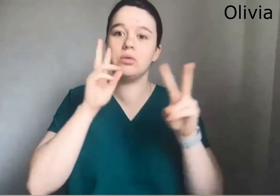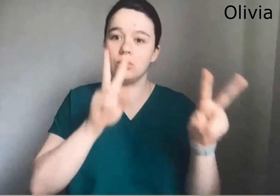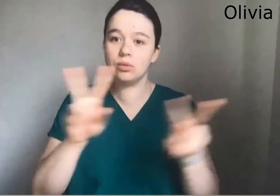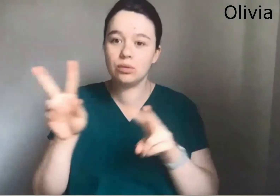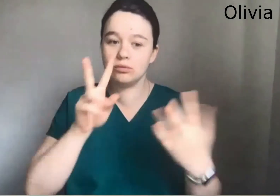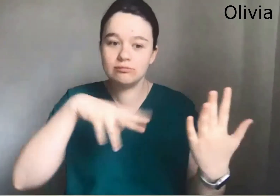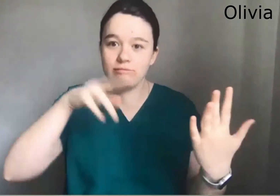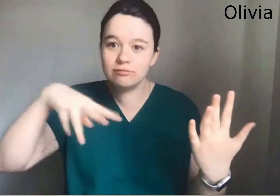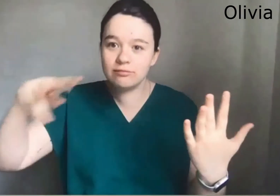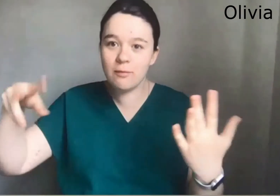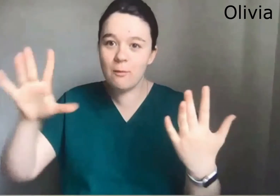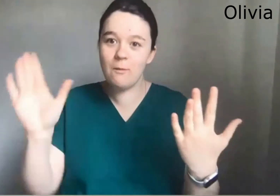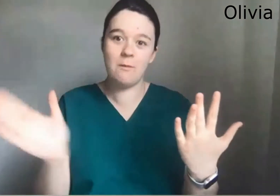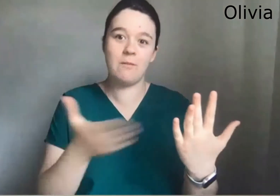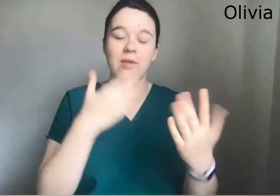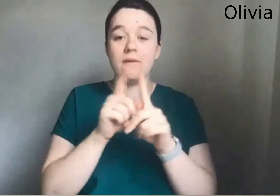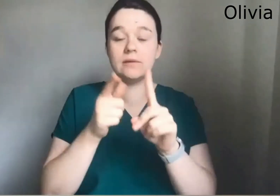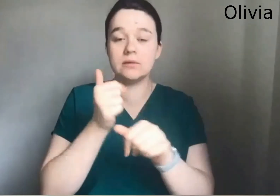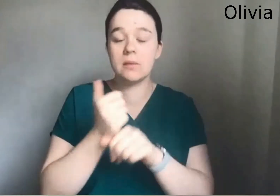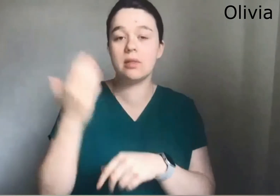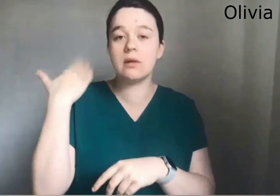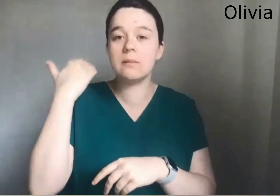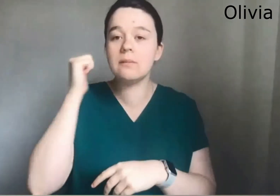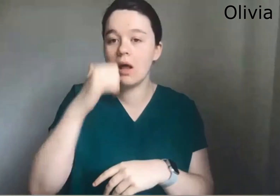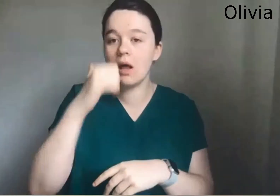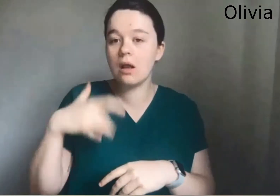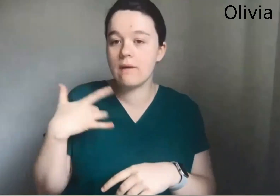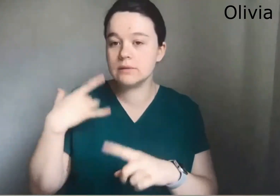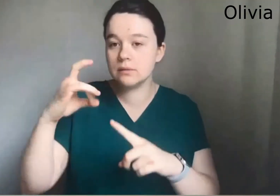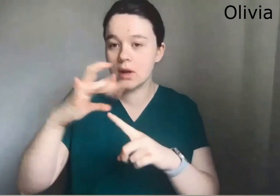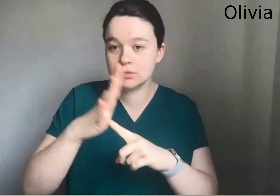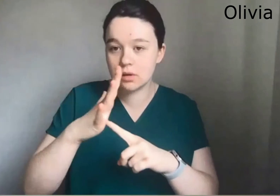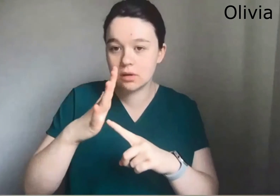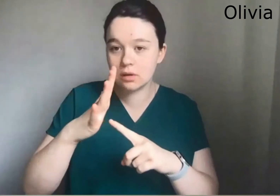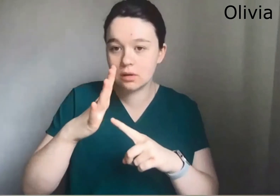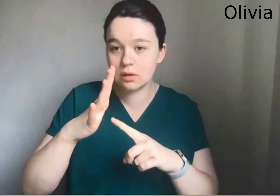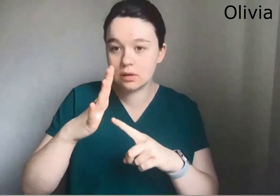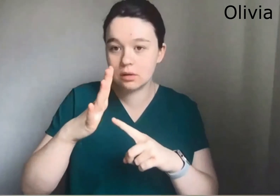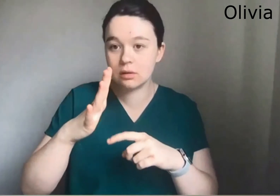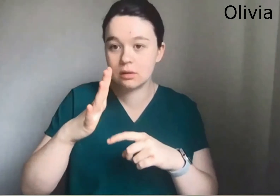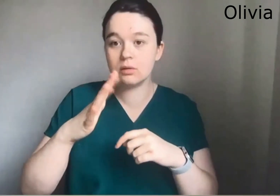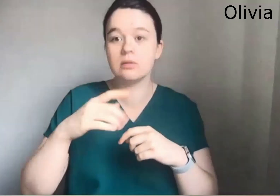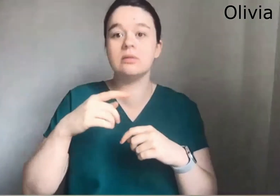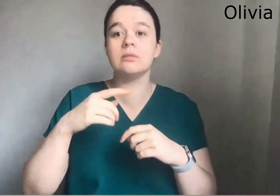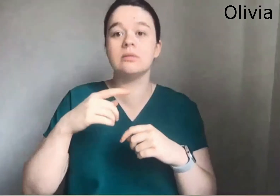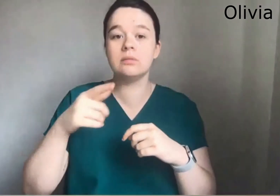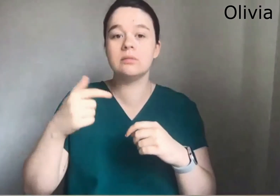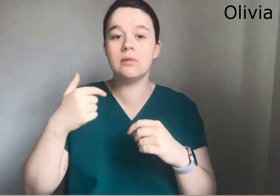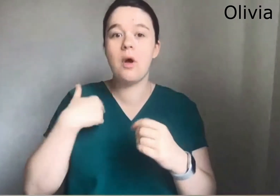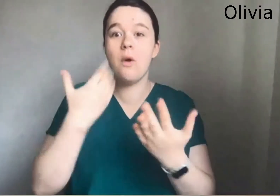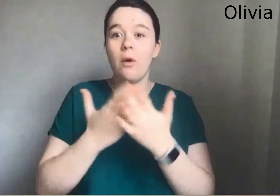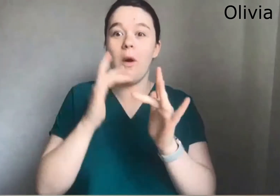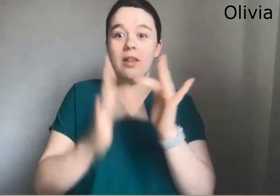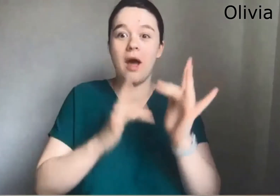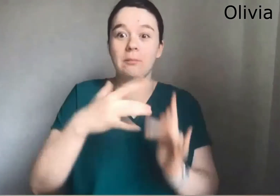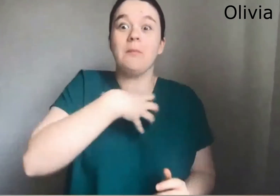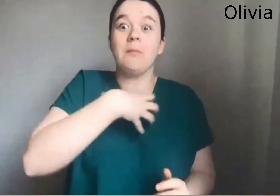Lots of people have been Putting up a lot of content Um black lives matter was the most recent campaign that I was following